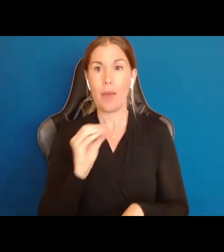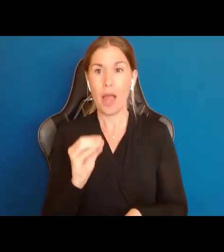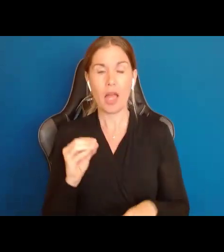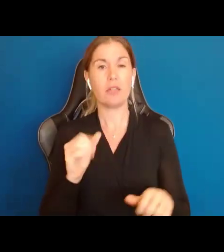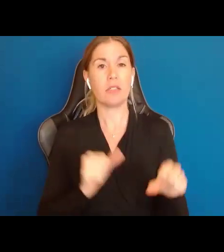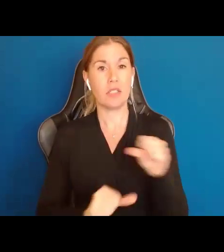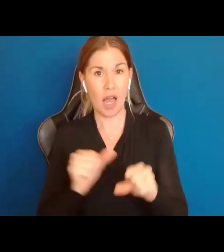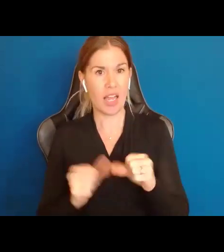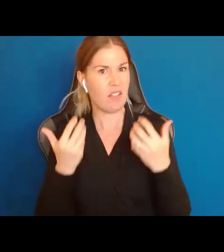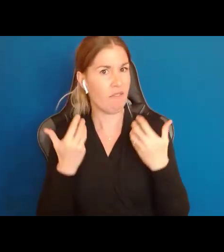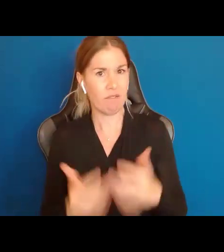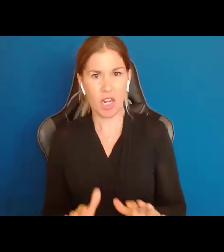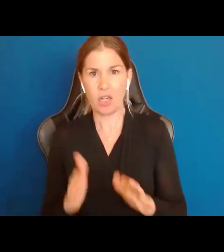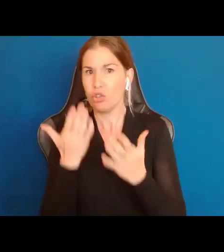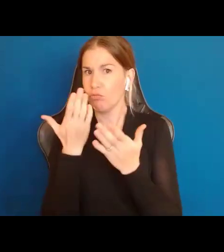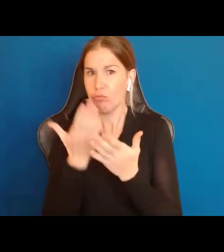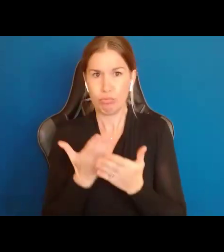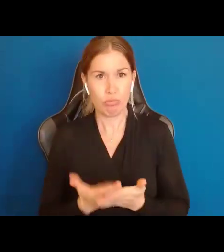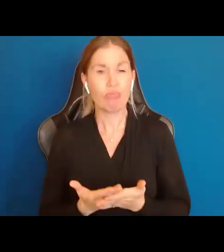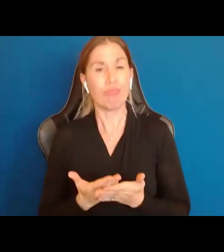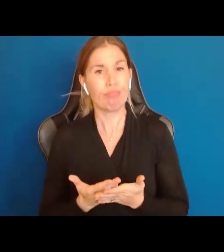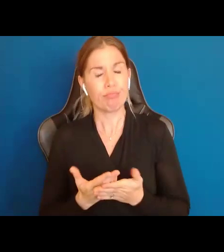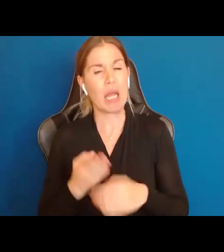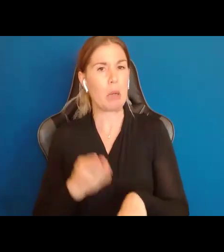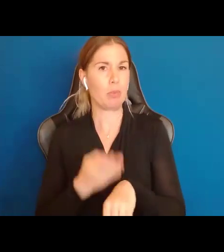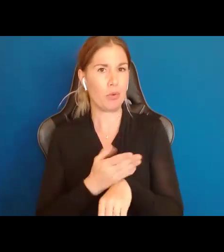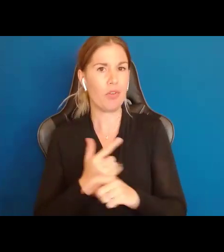have been shown to improve the quality of life for People with Disabilities.